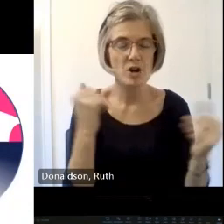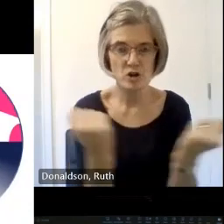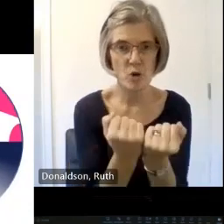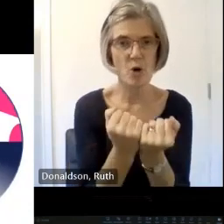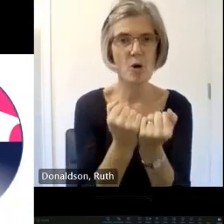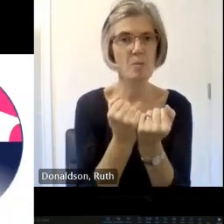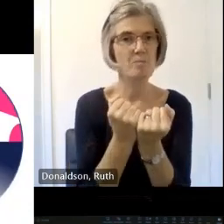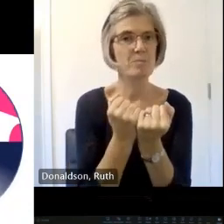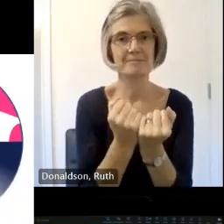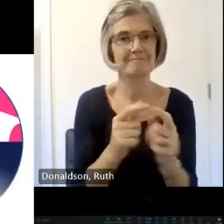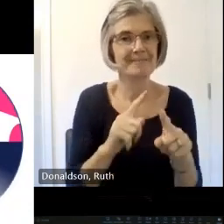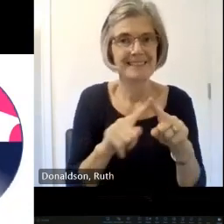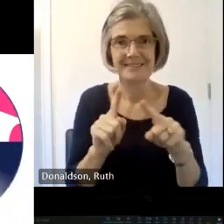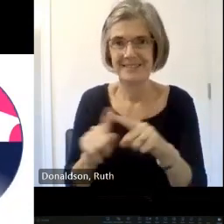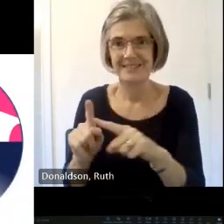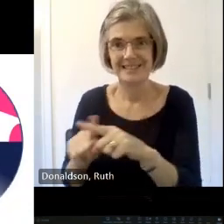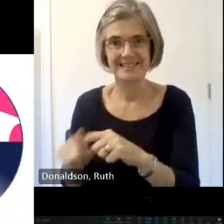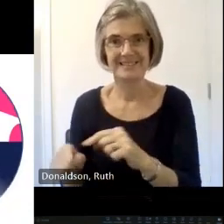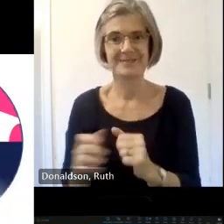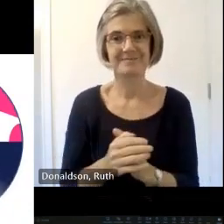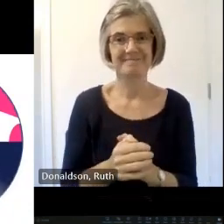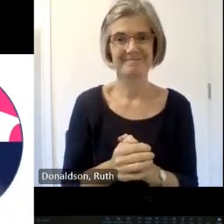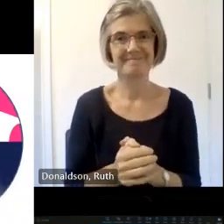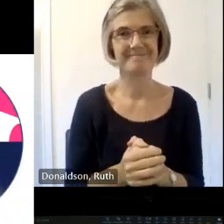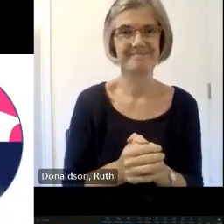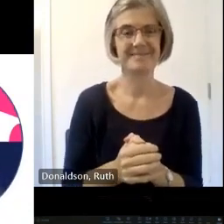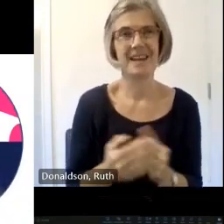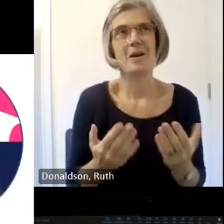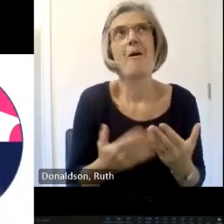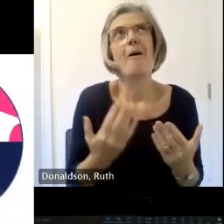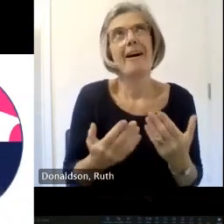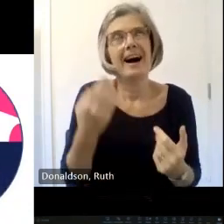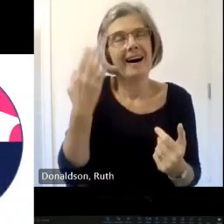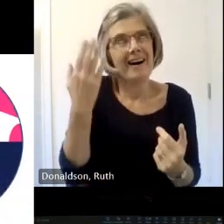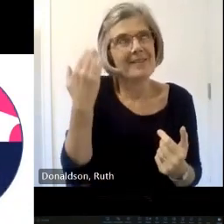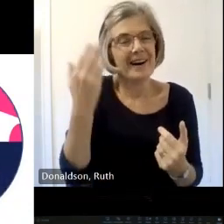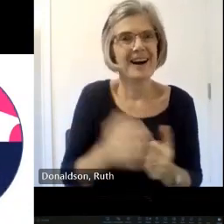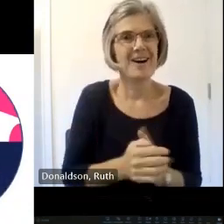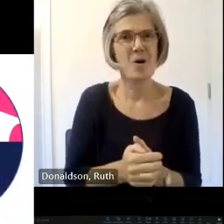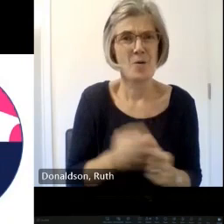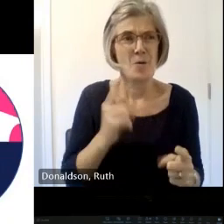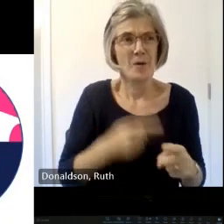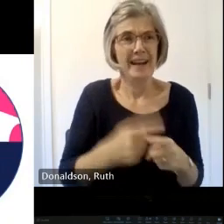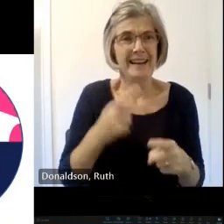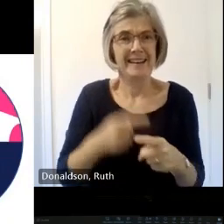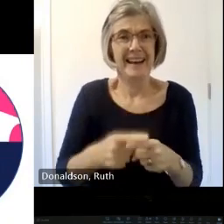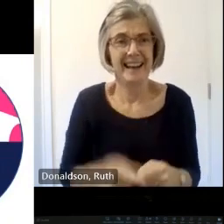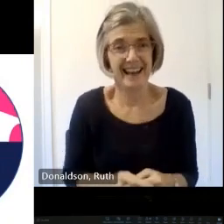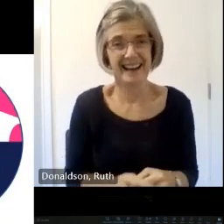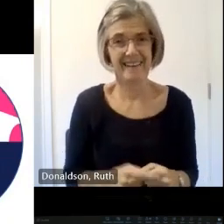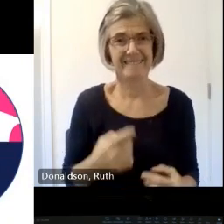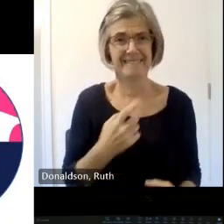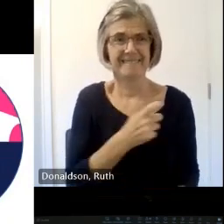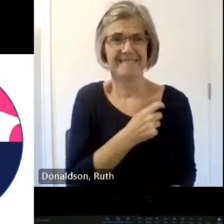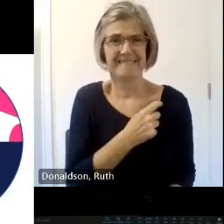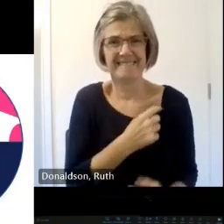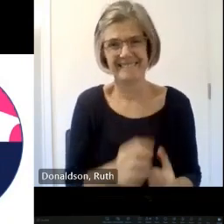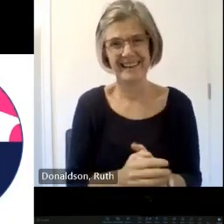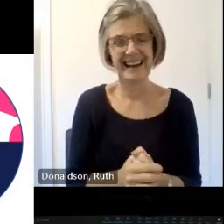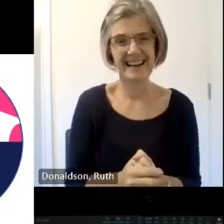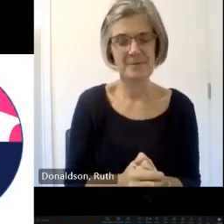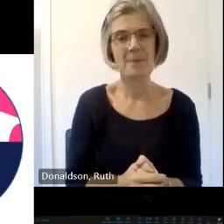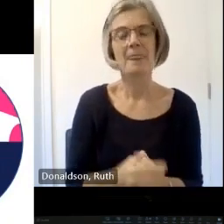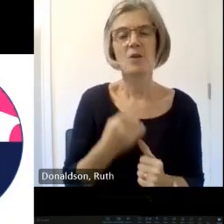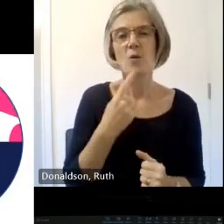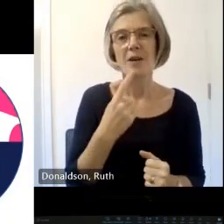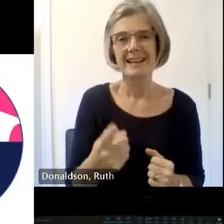getting quick the counters Counting okay so what I will say is that we now have a full